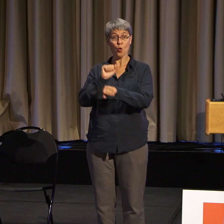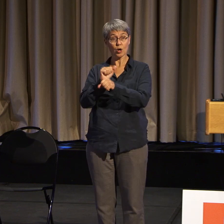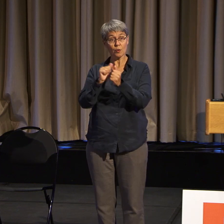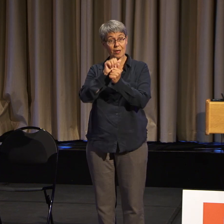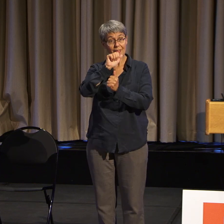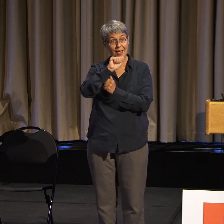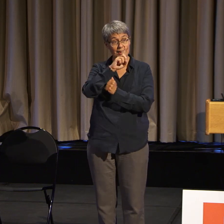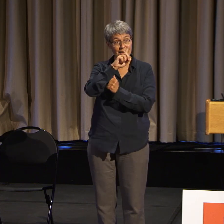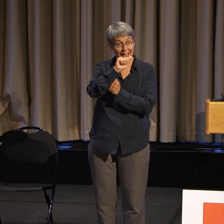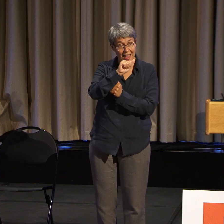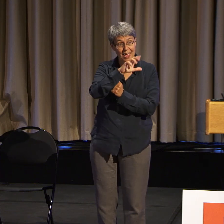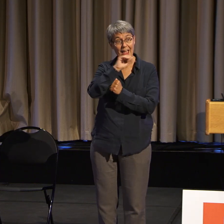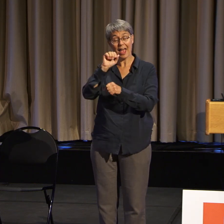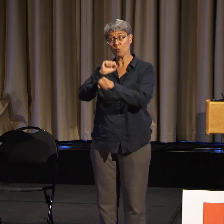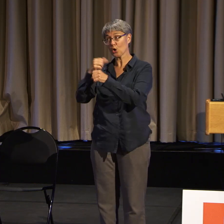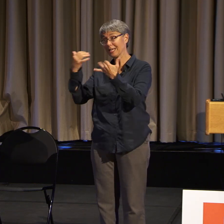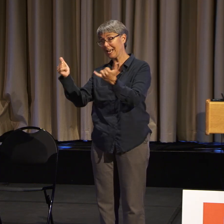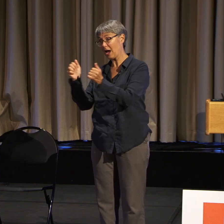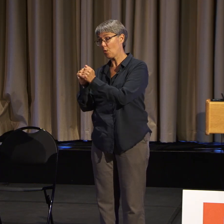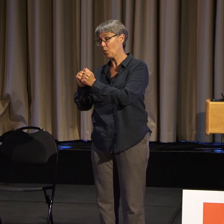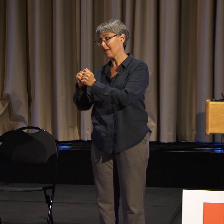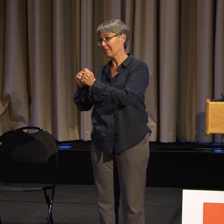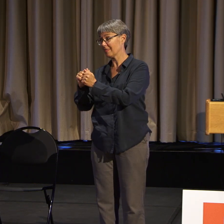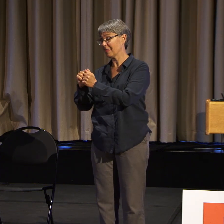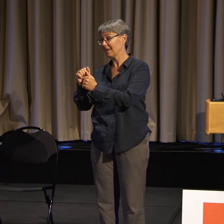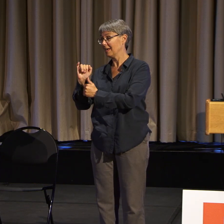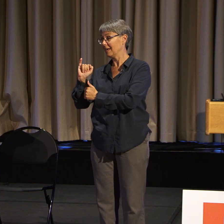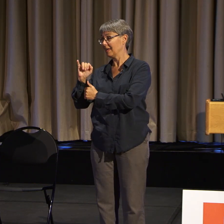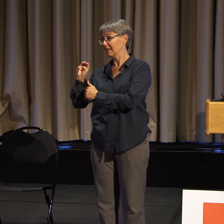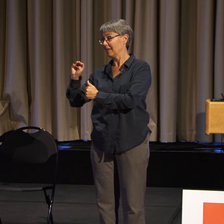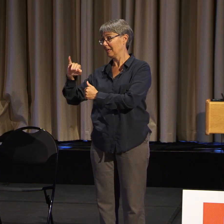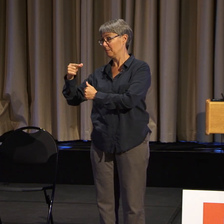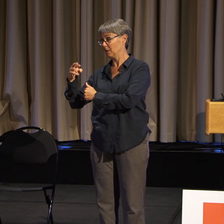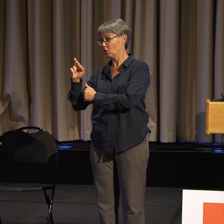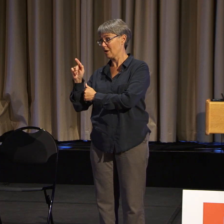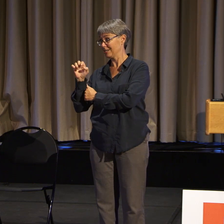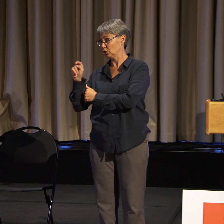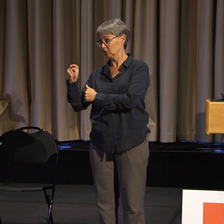Integration Act, trust me.